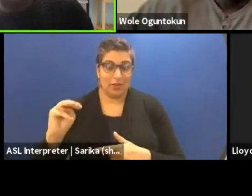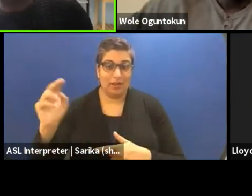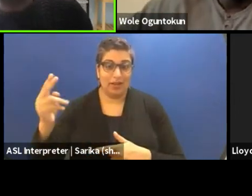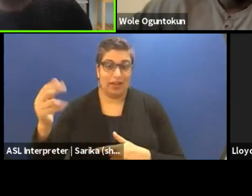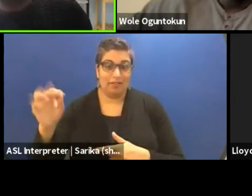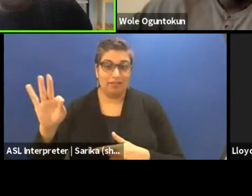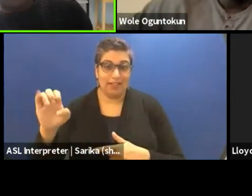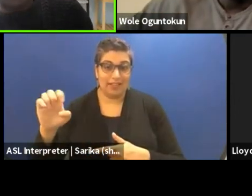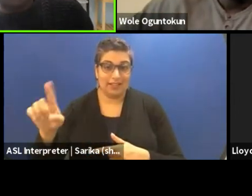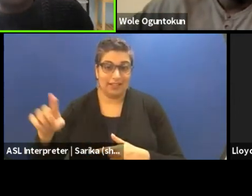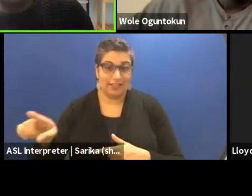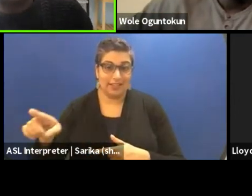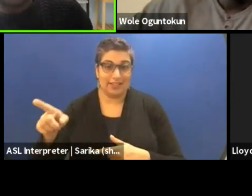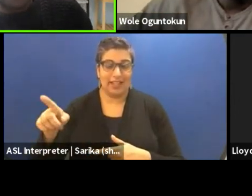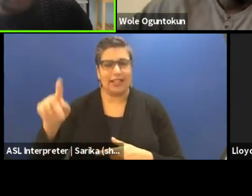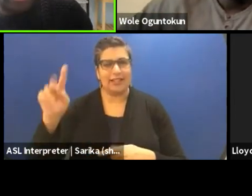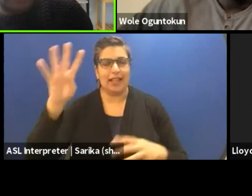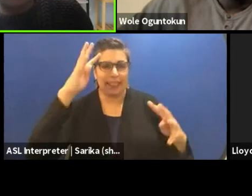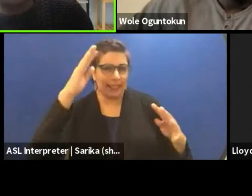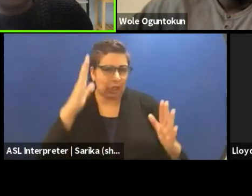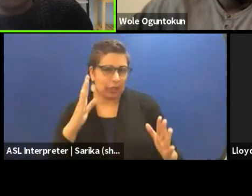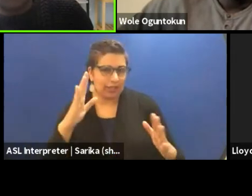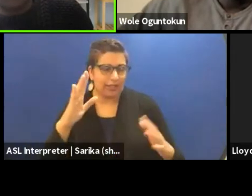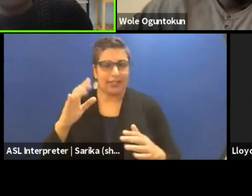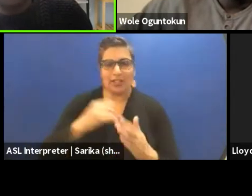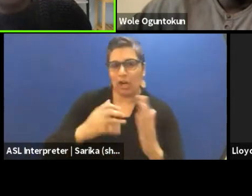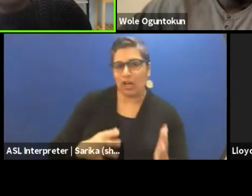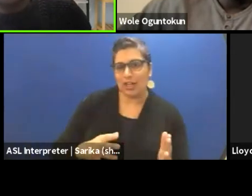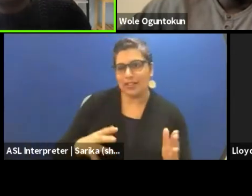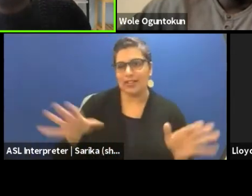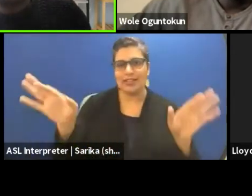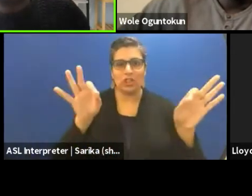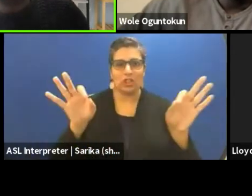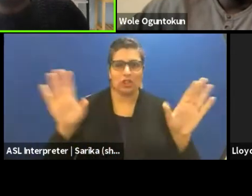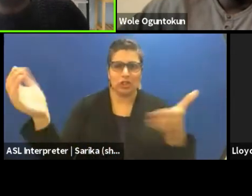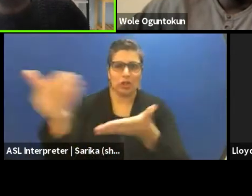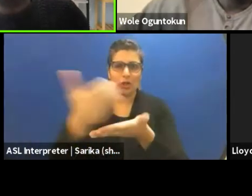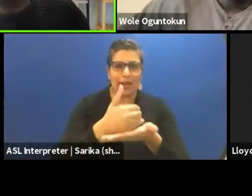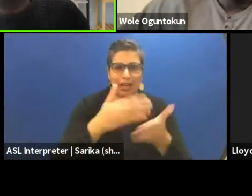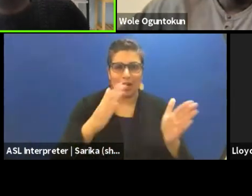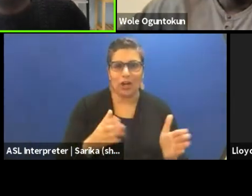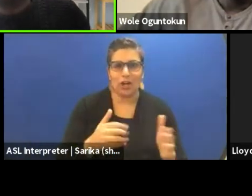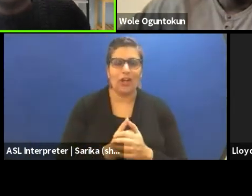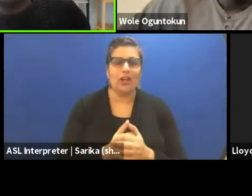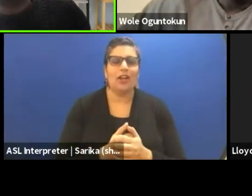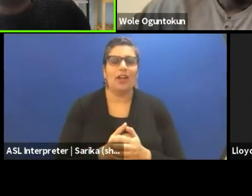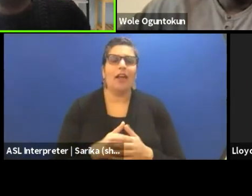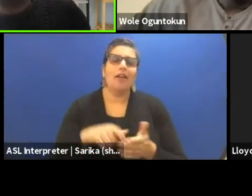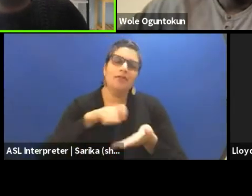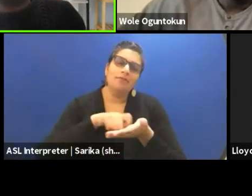Adham is a theorist, an artist, curator and Adham writes on contemporary art history